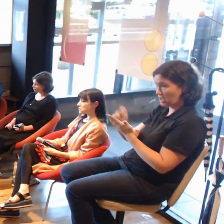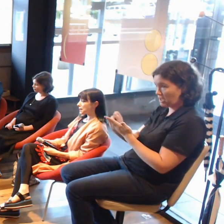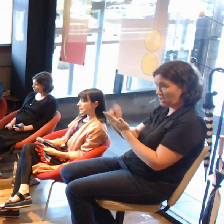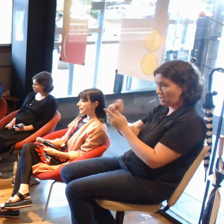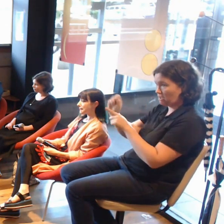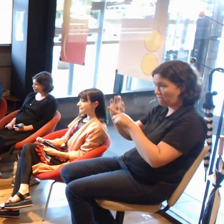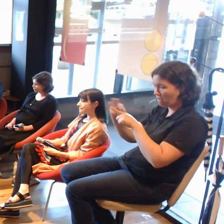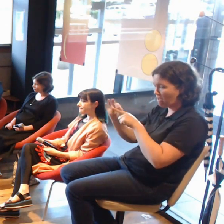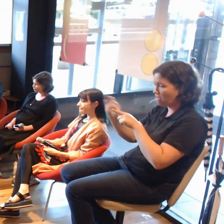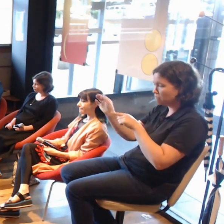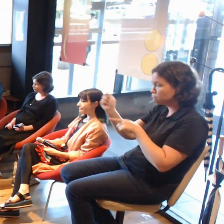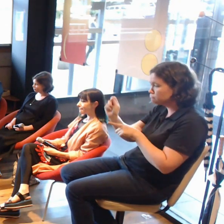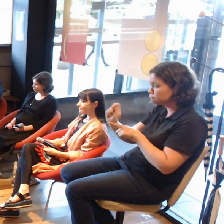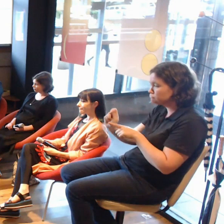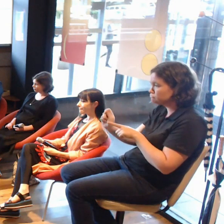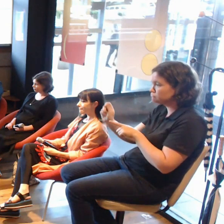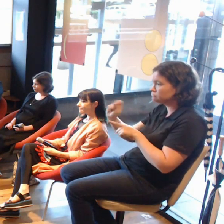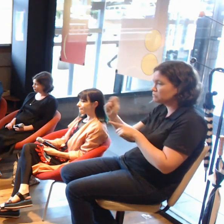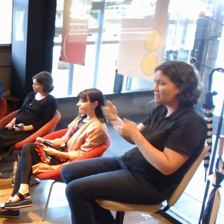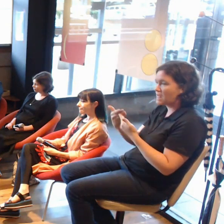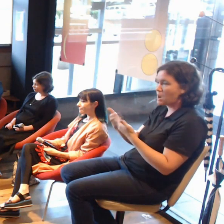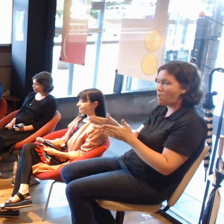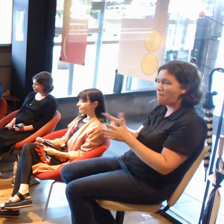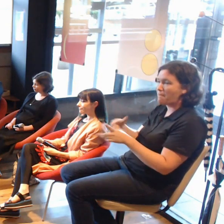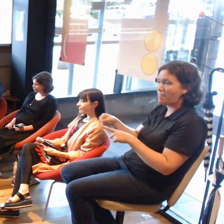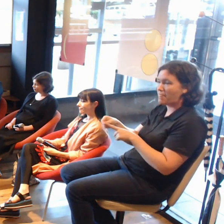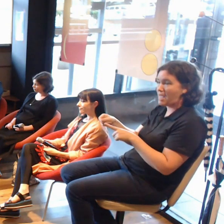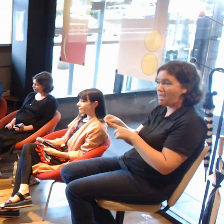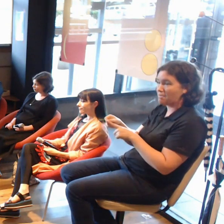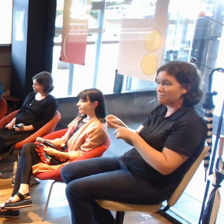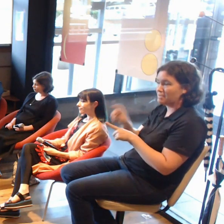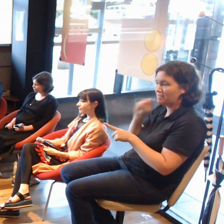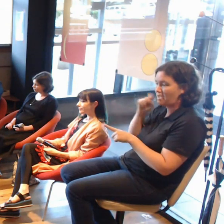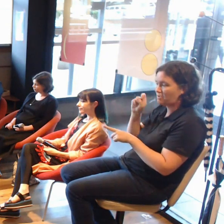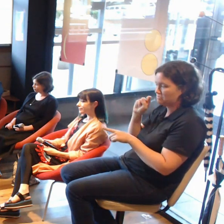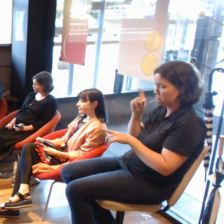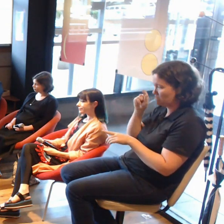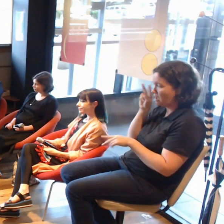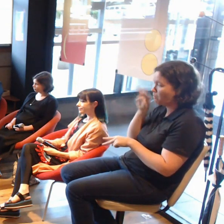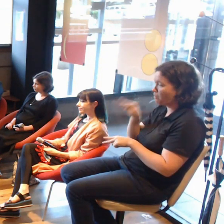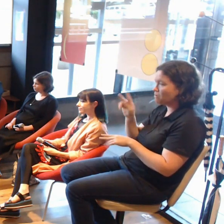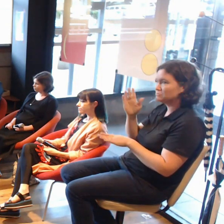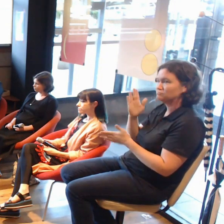they will come to life as 3-D objects you can interact with as well